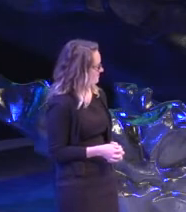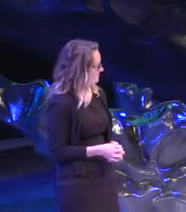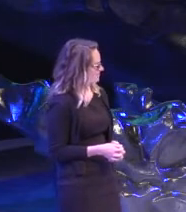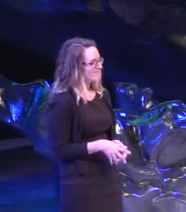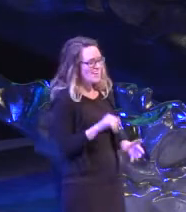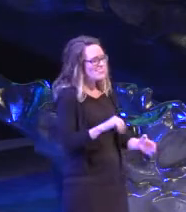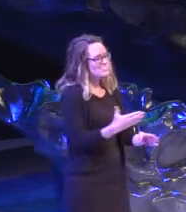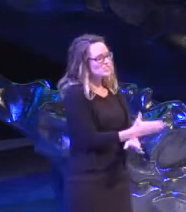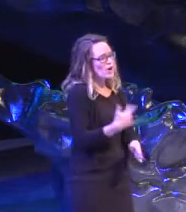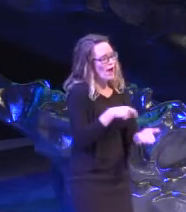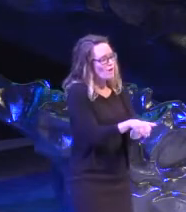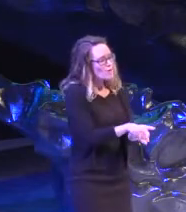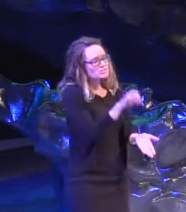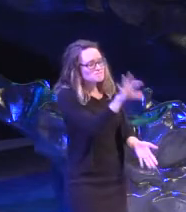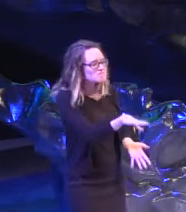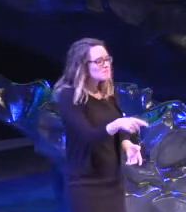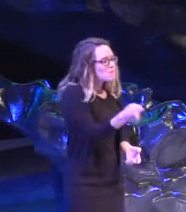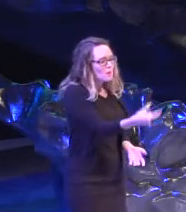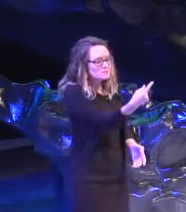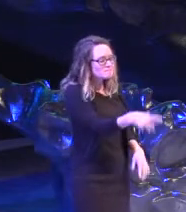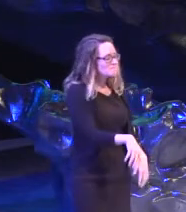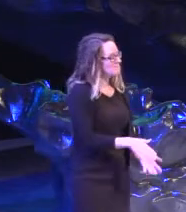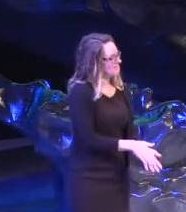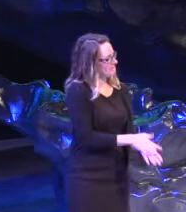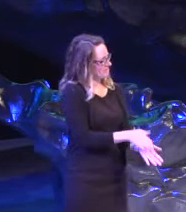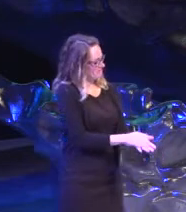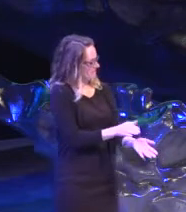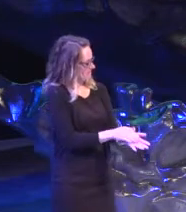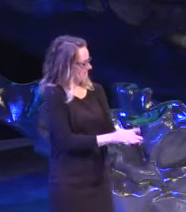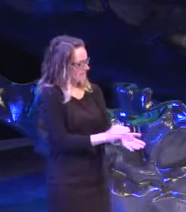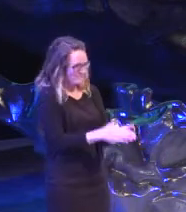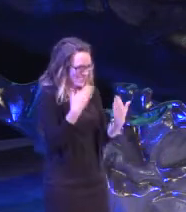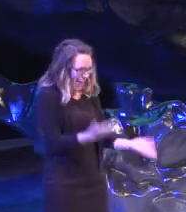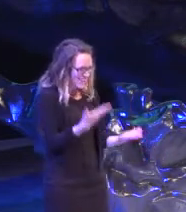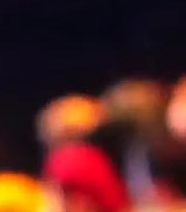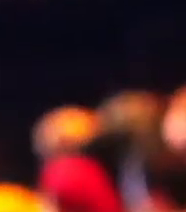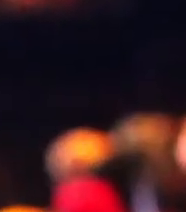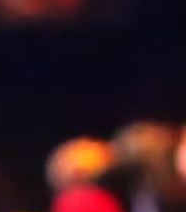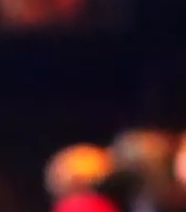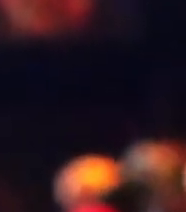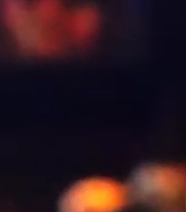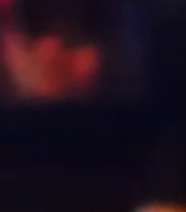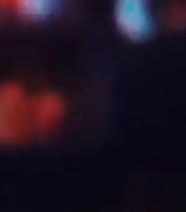That's a song I wrote, a little somethin' I ain't to say to ya'll, ya'll are wonderful.